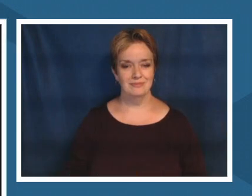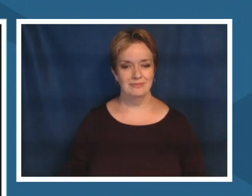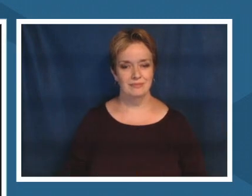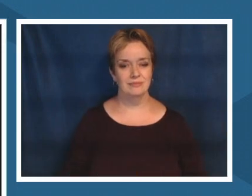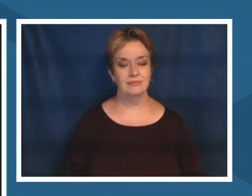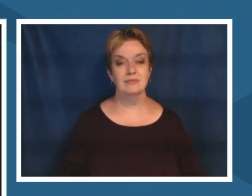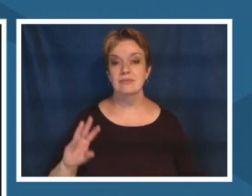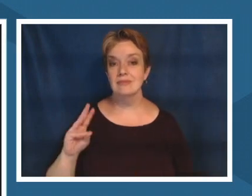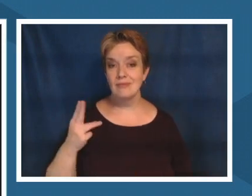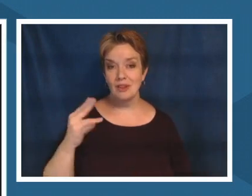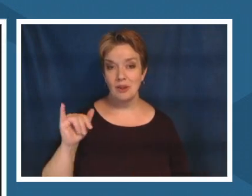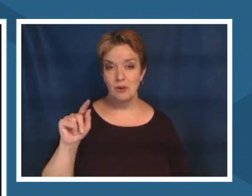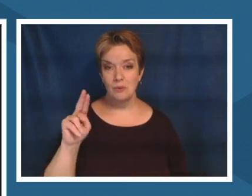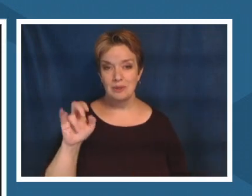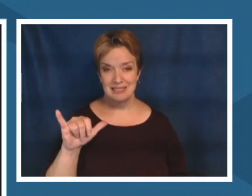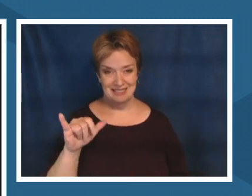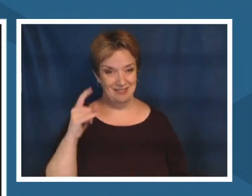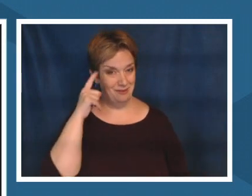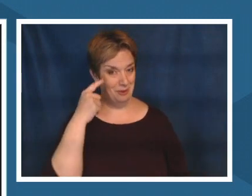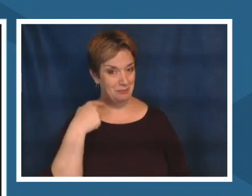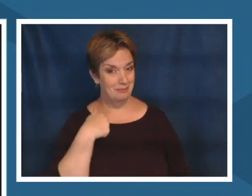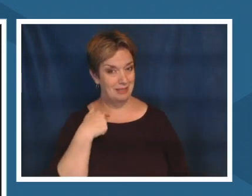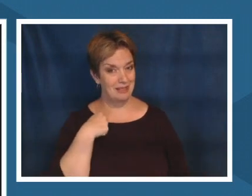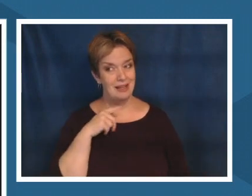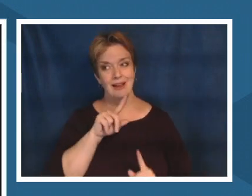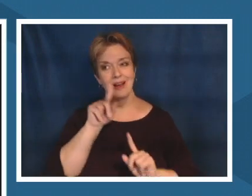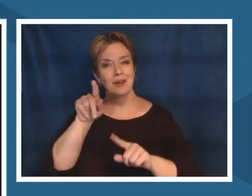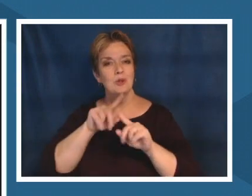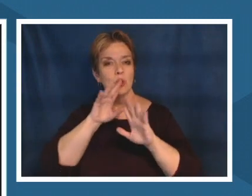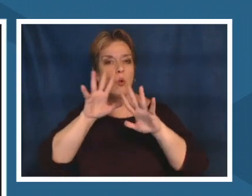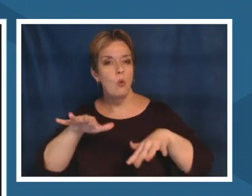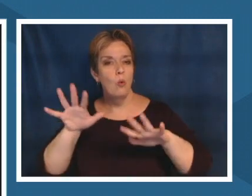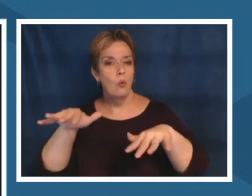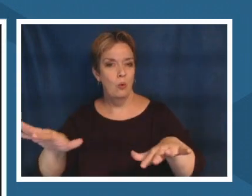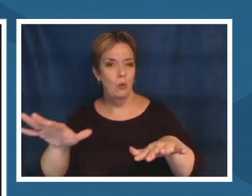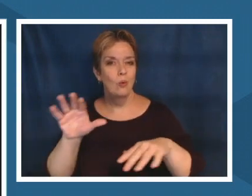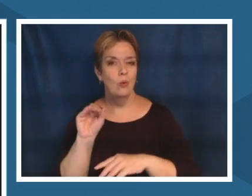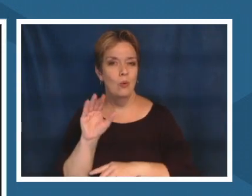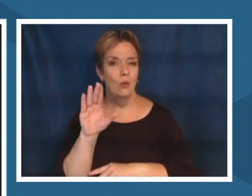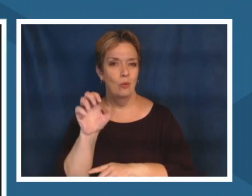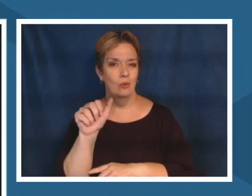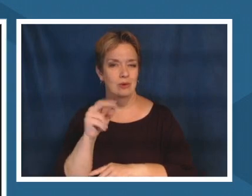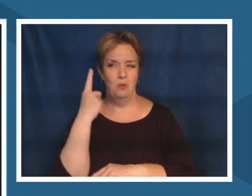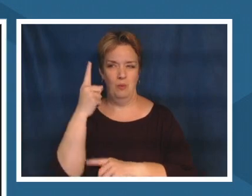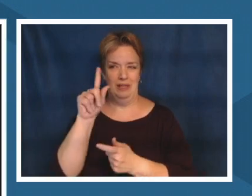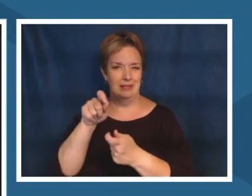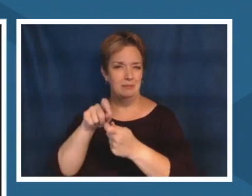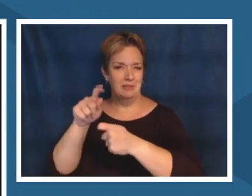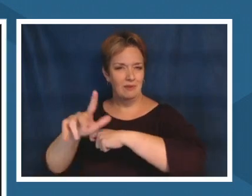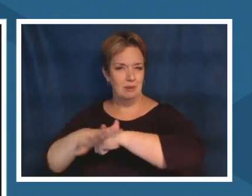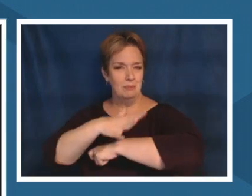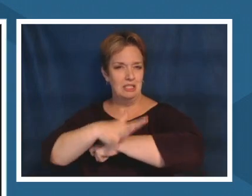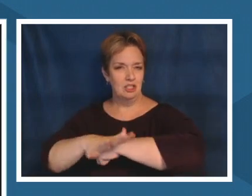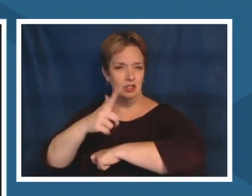go into the ocean um there's a specific beach park that i